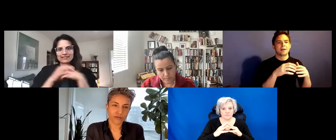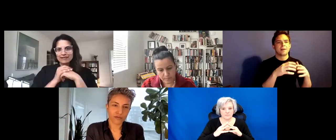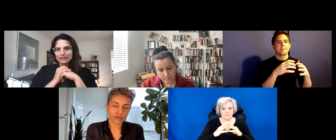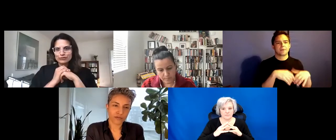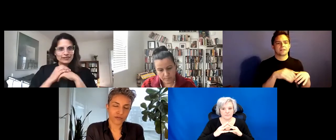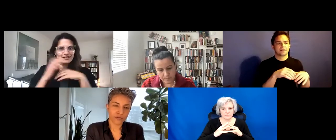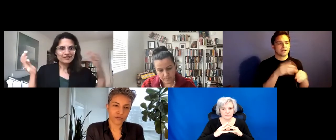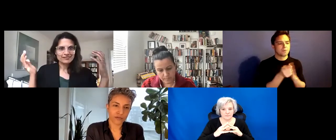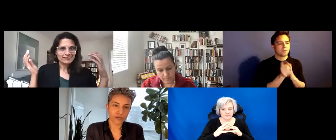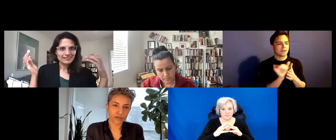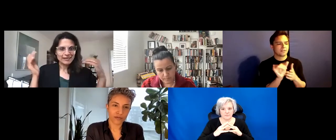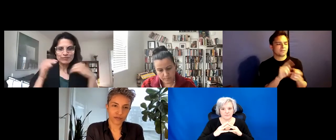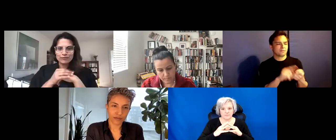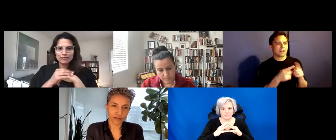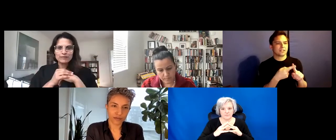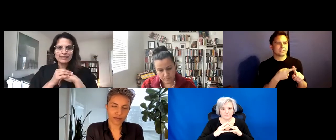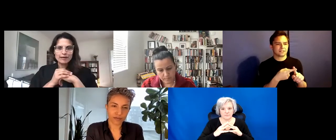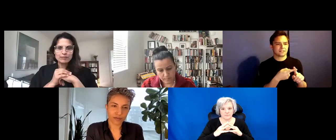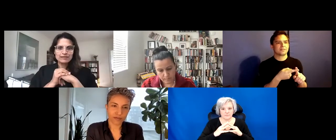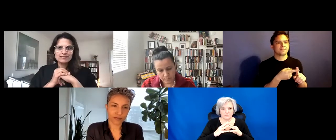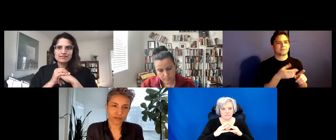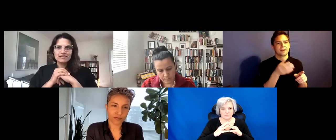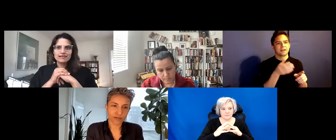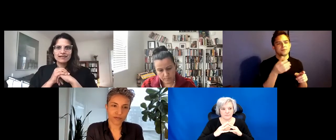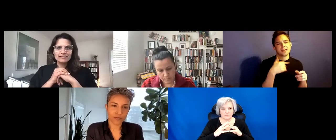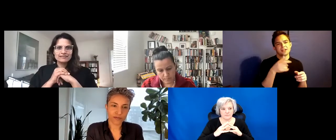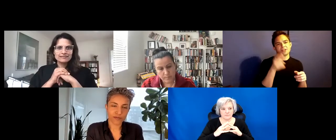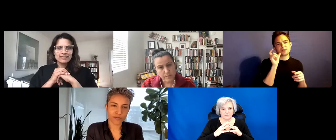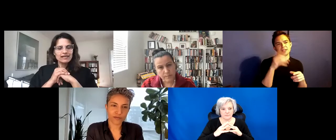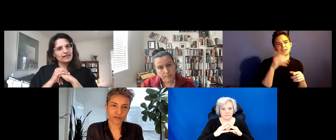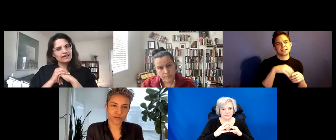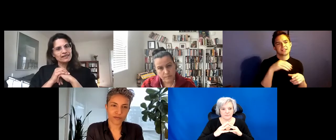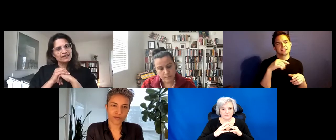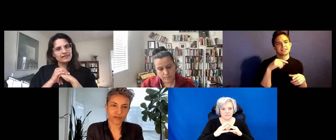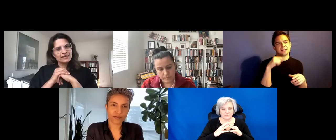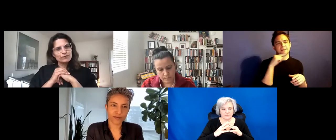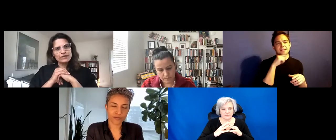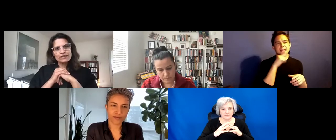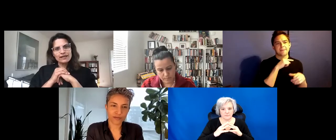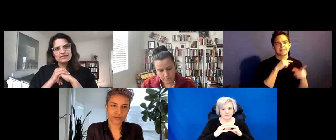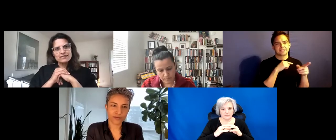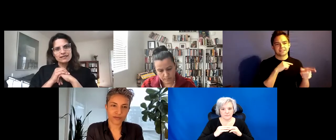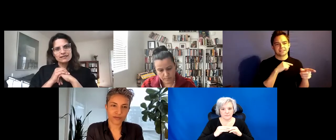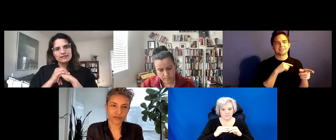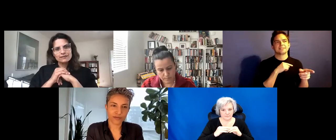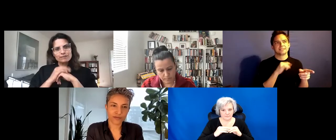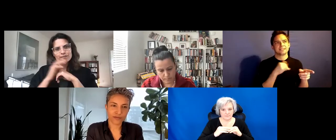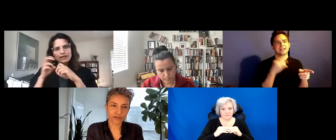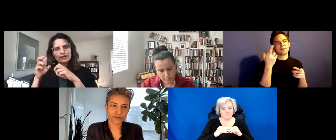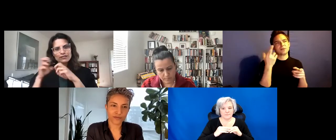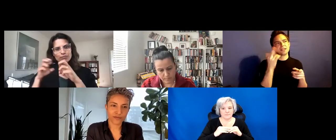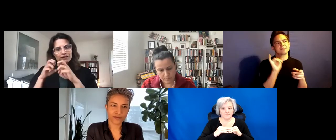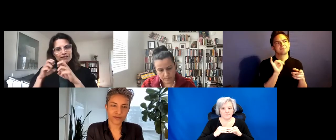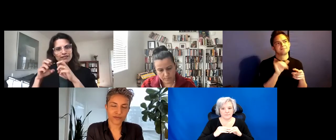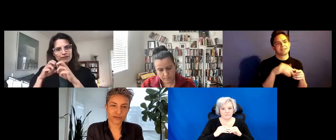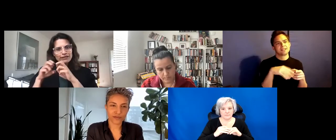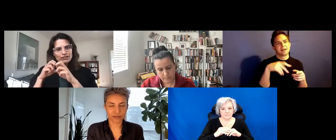how having a drink uptown in Minneapolis, and I realize that the I pedagogy parenting